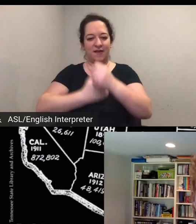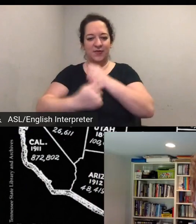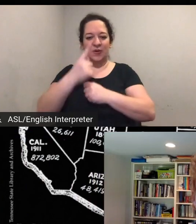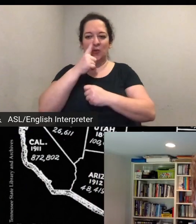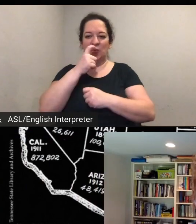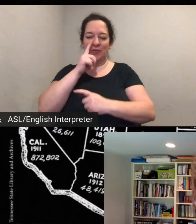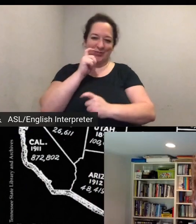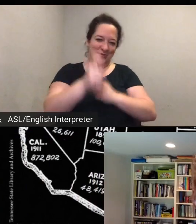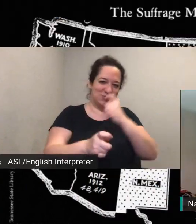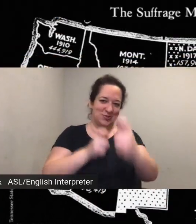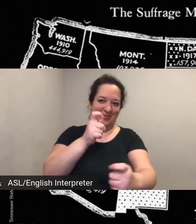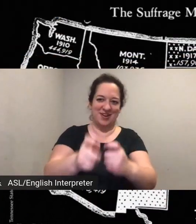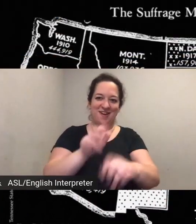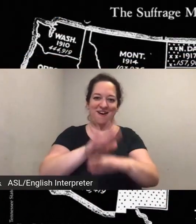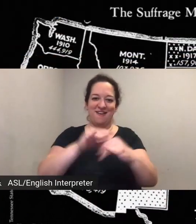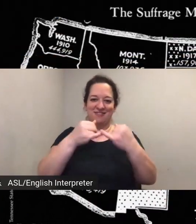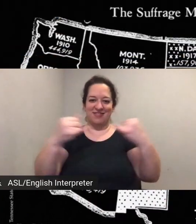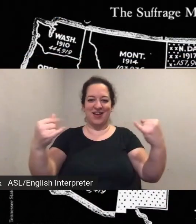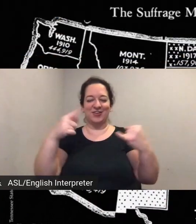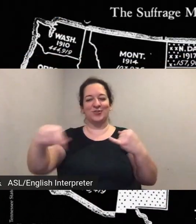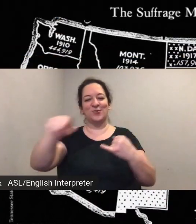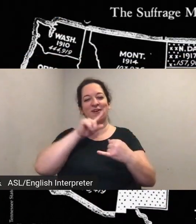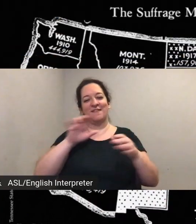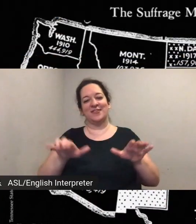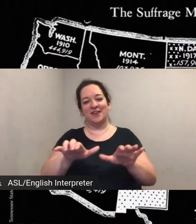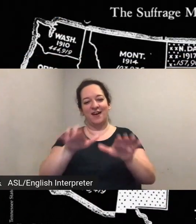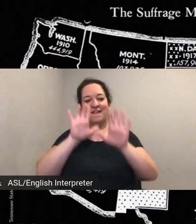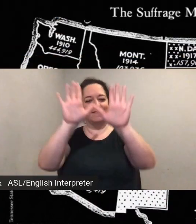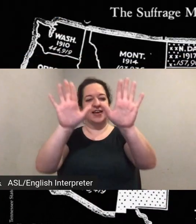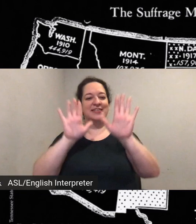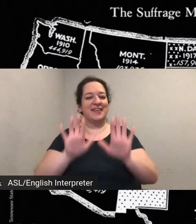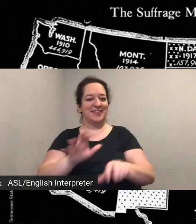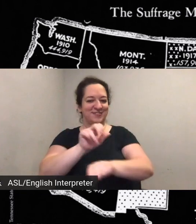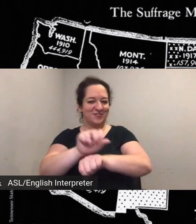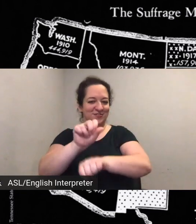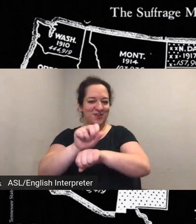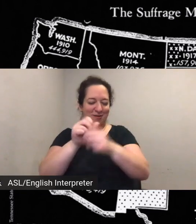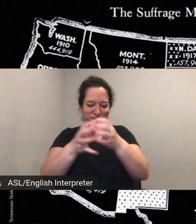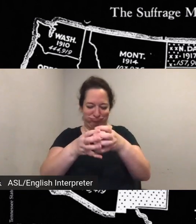uh you've done a fantastic job of growing our our community as well as our